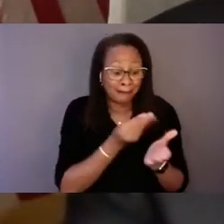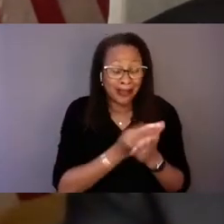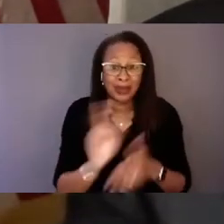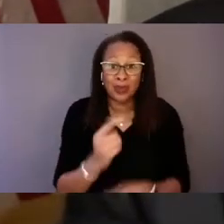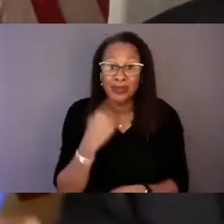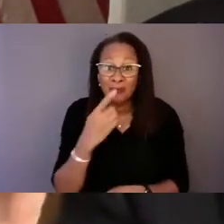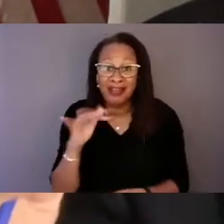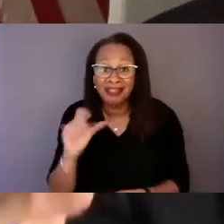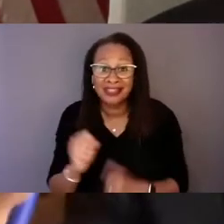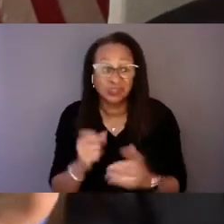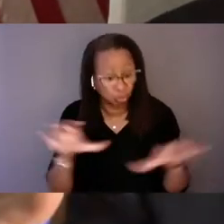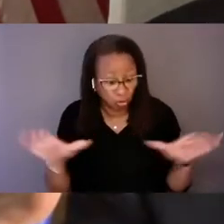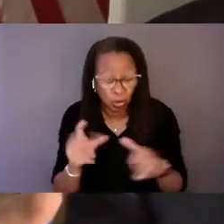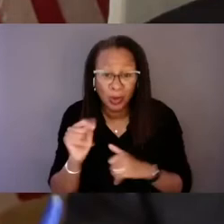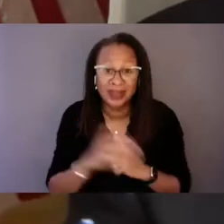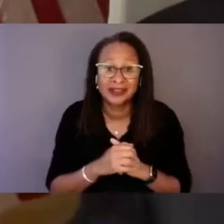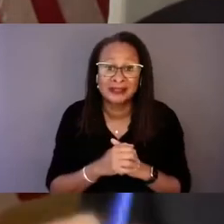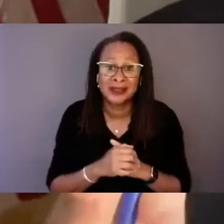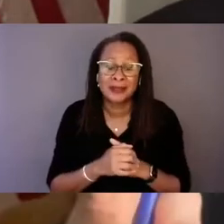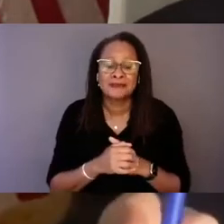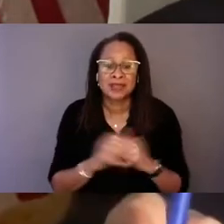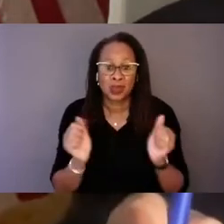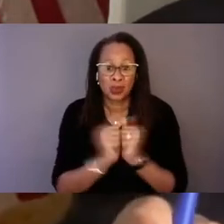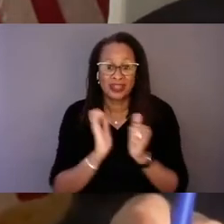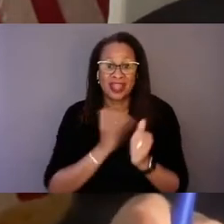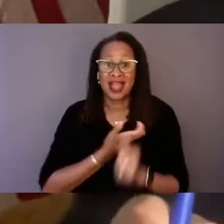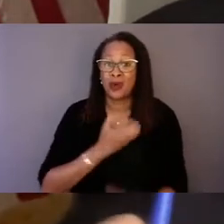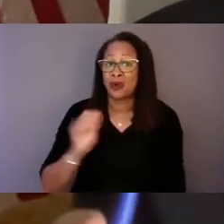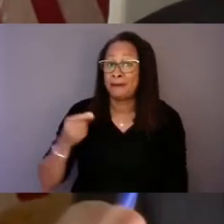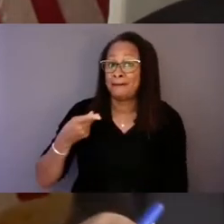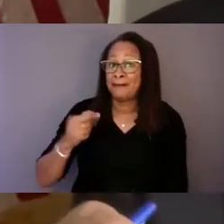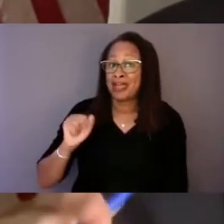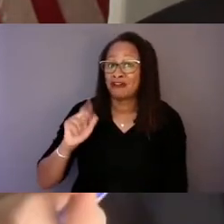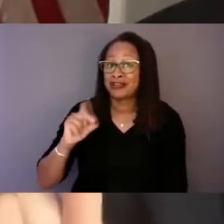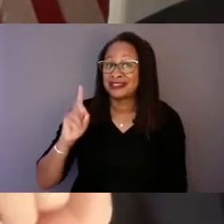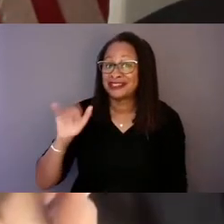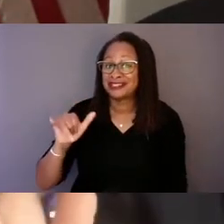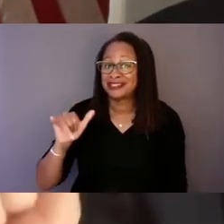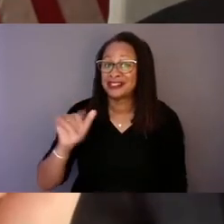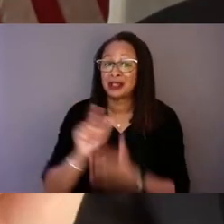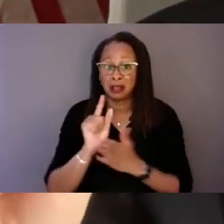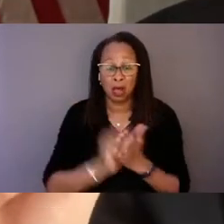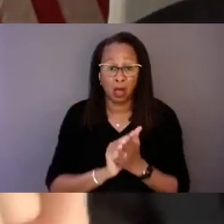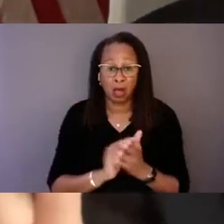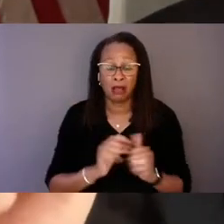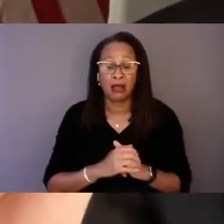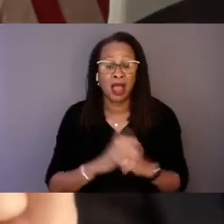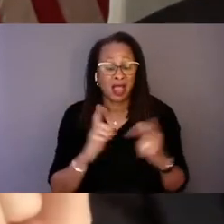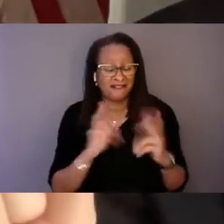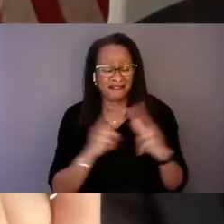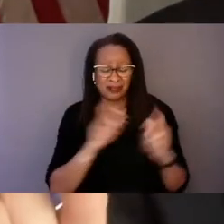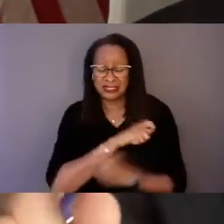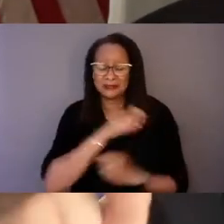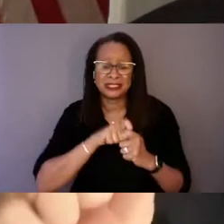Now, with our parity law, we were very specific when regulating private insurers.